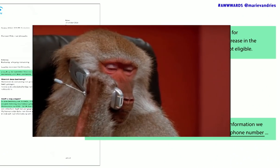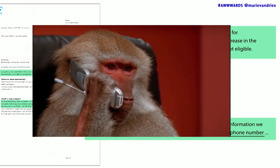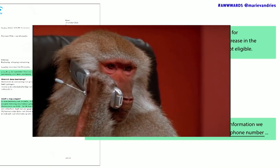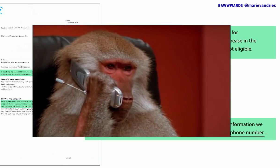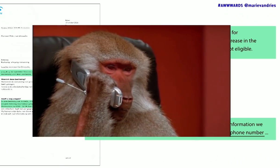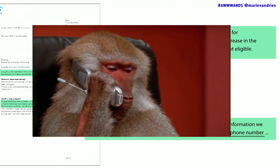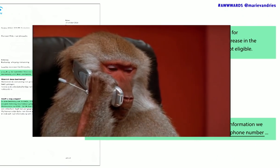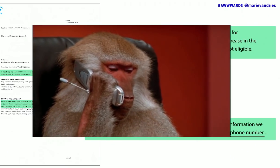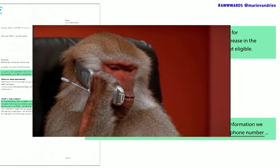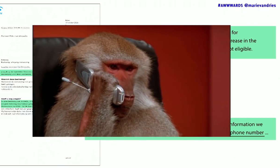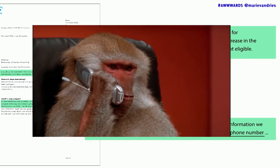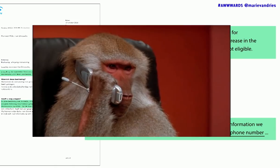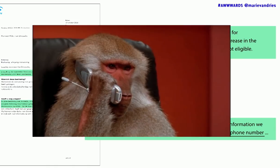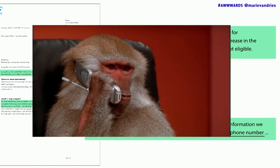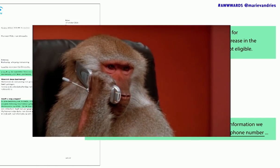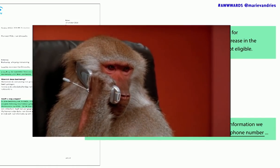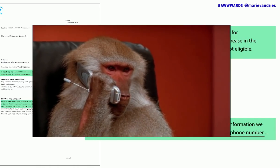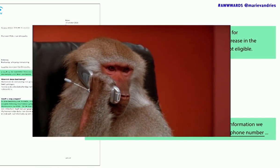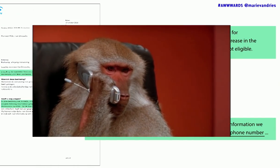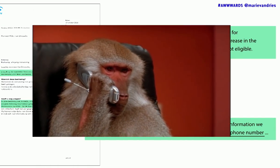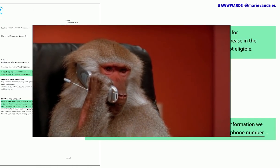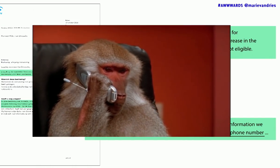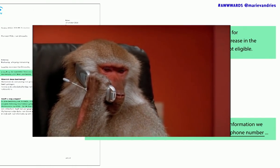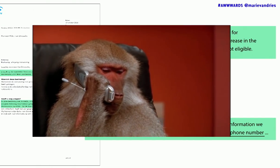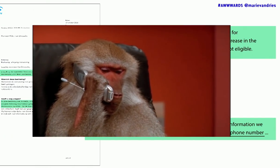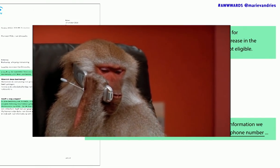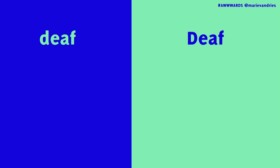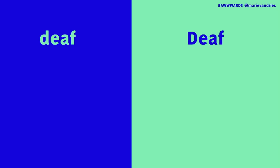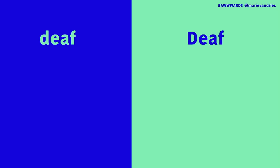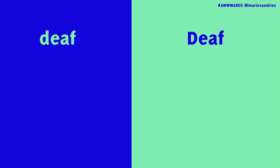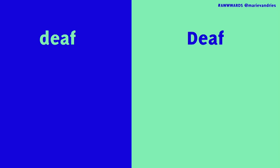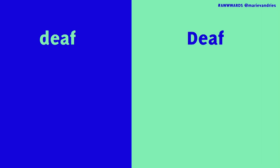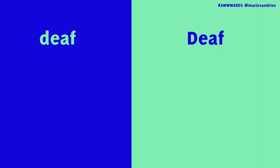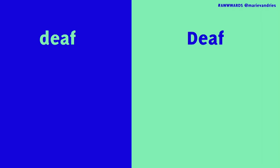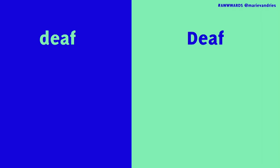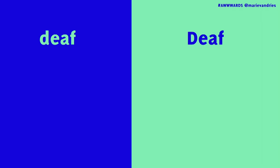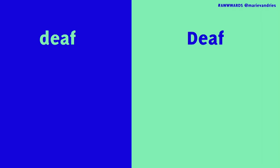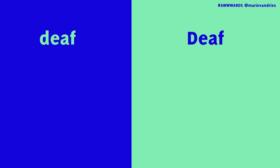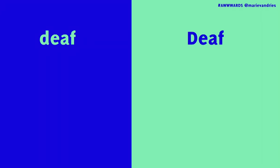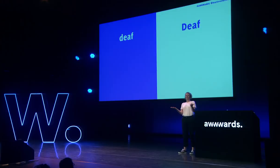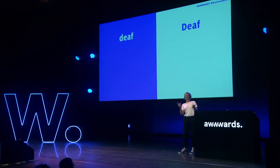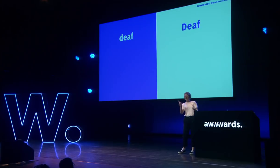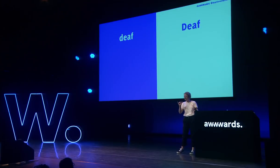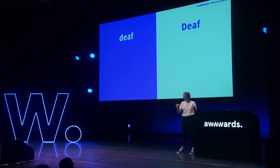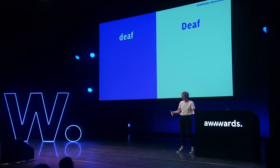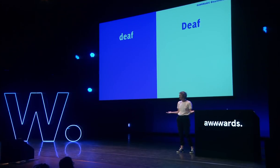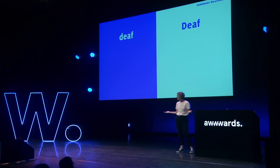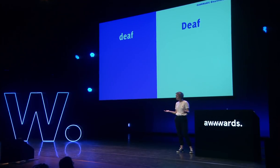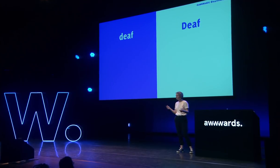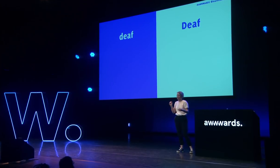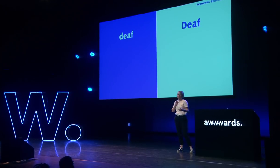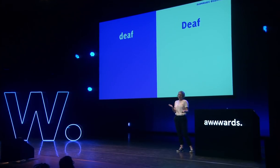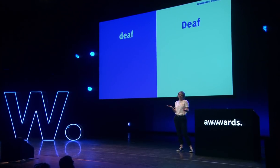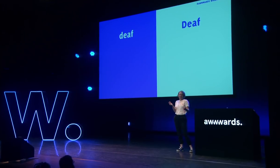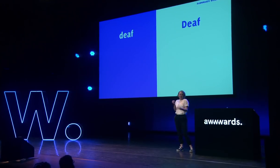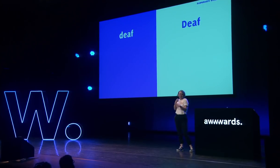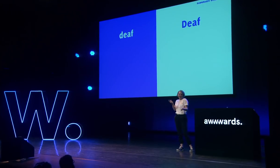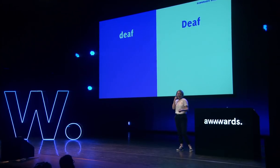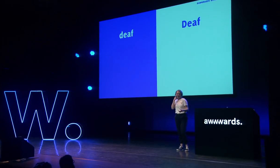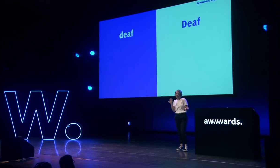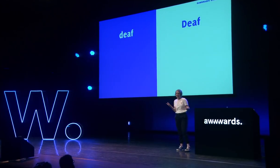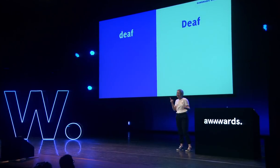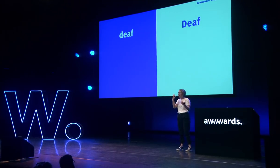yeah so talking about being deaf what does that really mean well obviously it